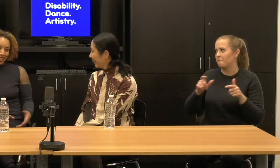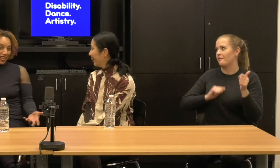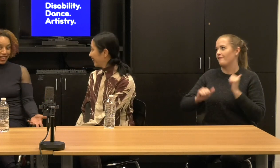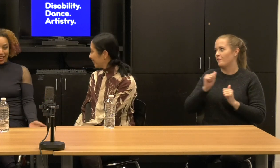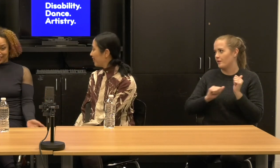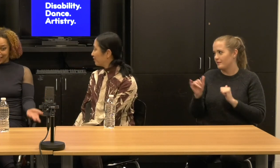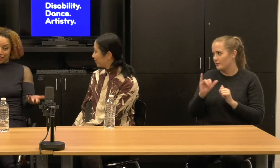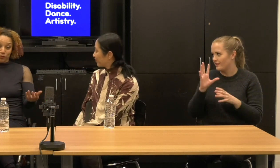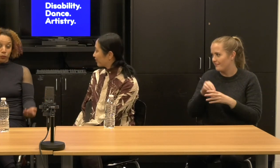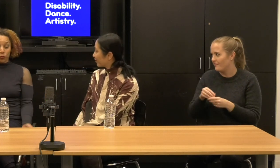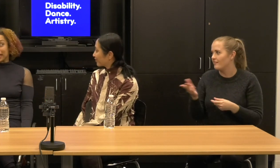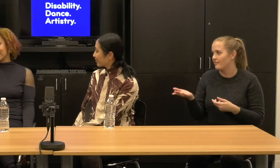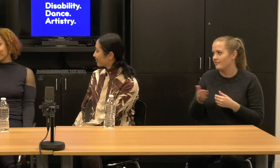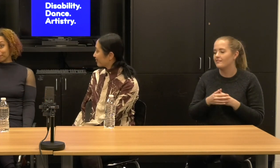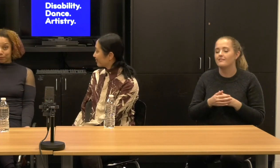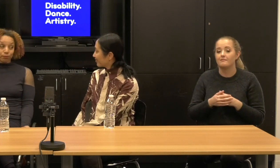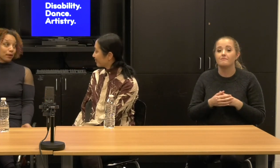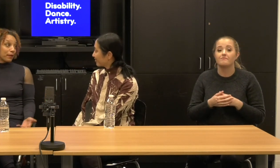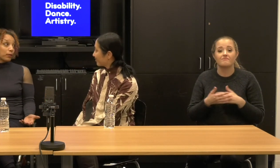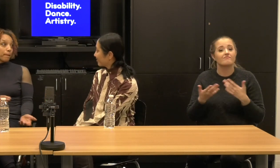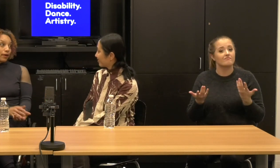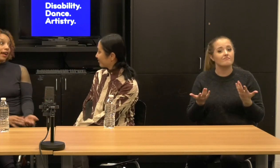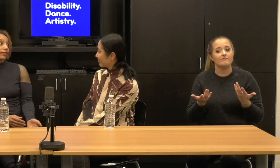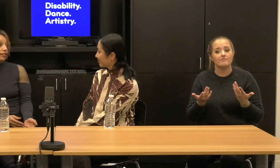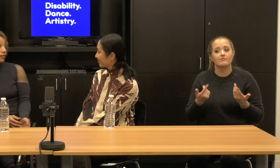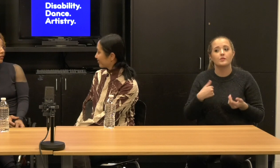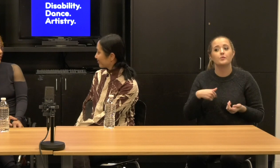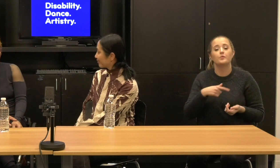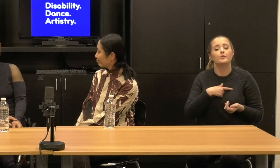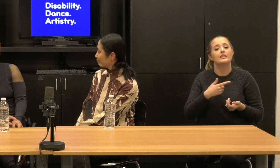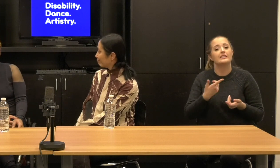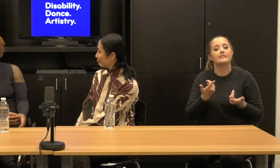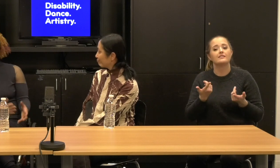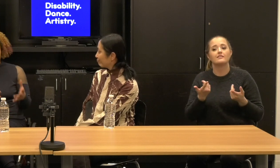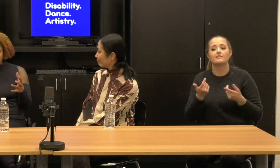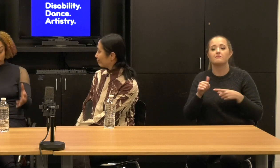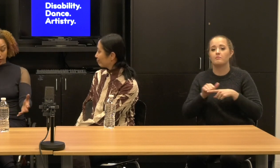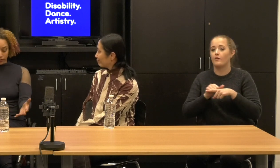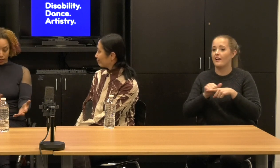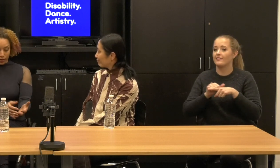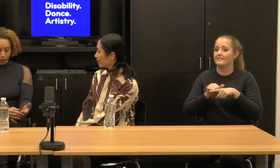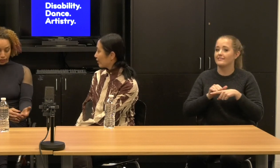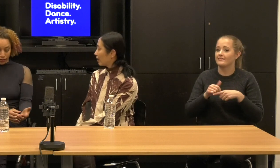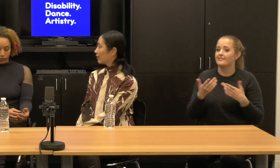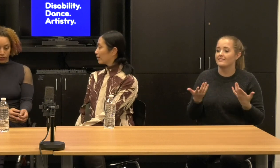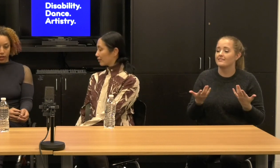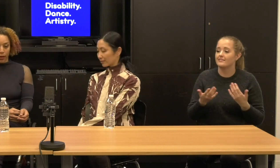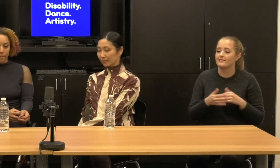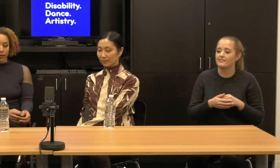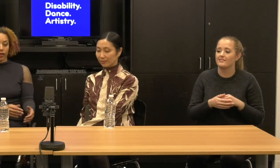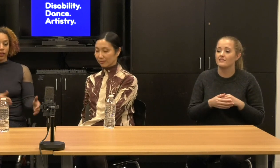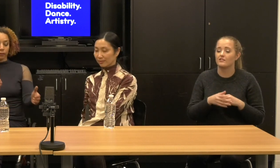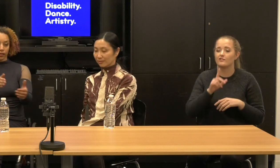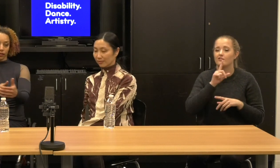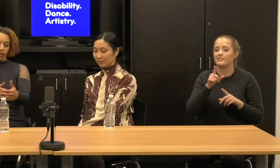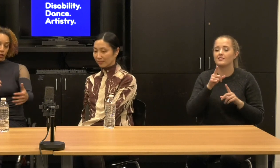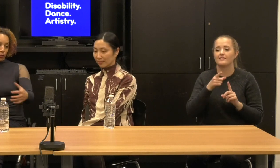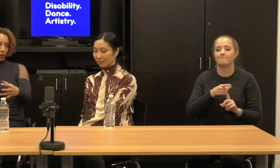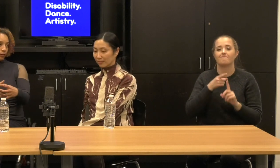Alice: Yeah, I mean we practiced and I think the only way to say about that is, the people